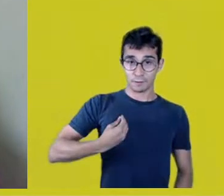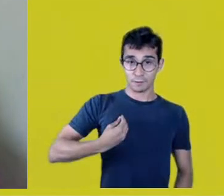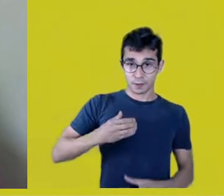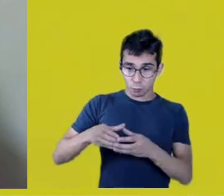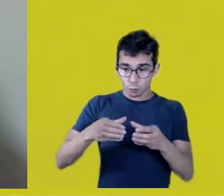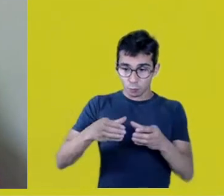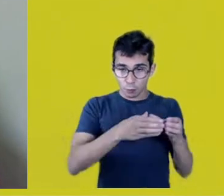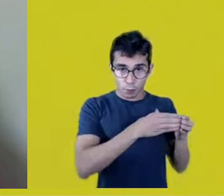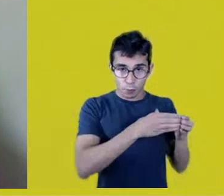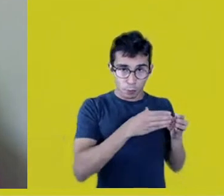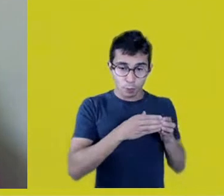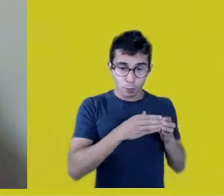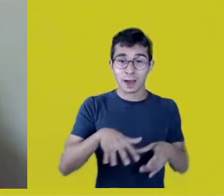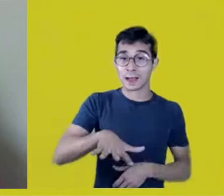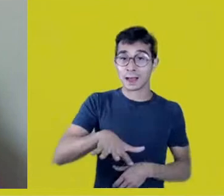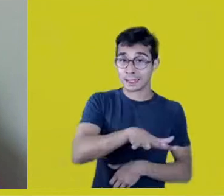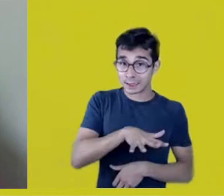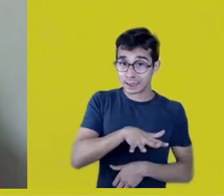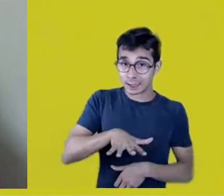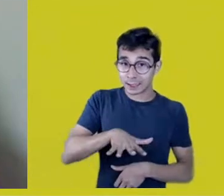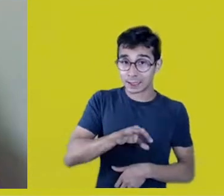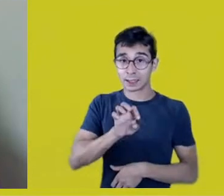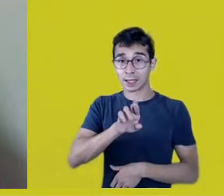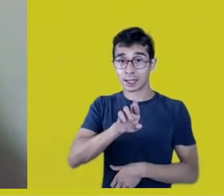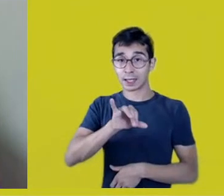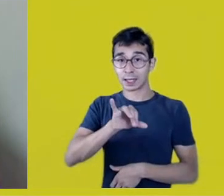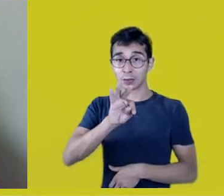“the head thinks where the feet tread”.